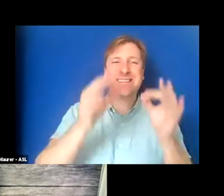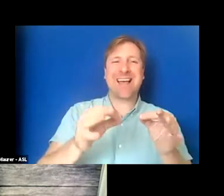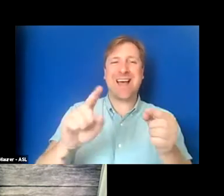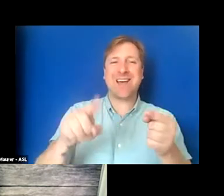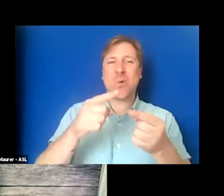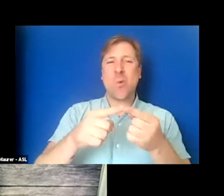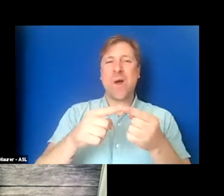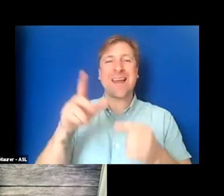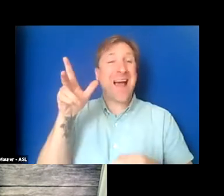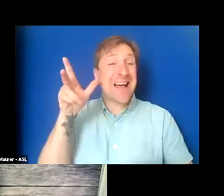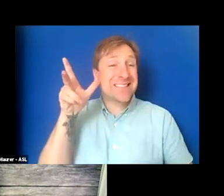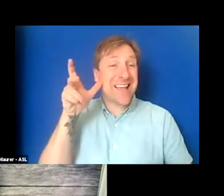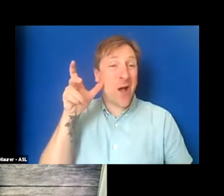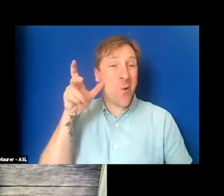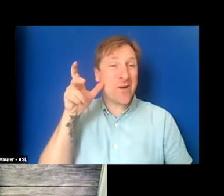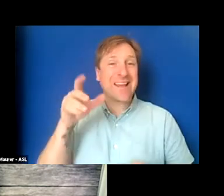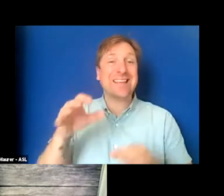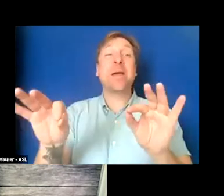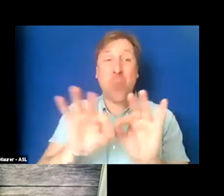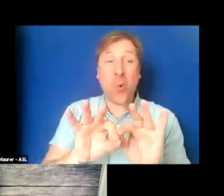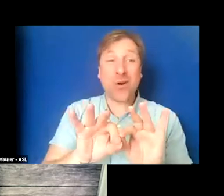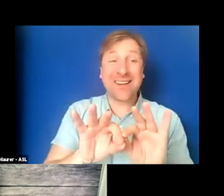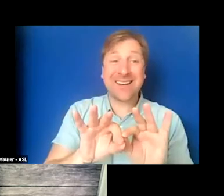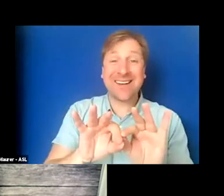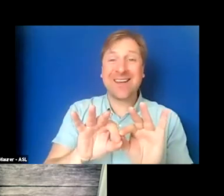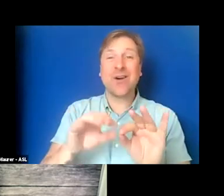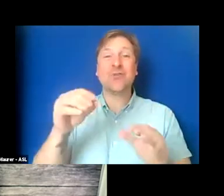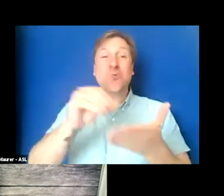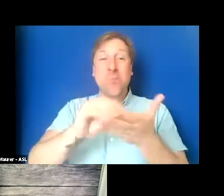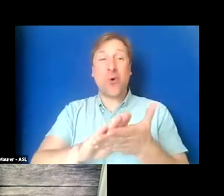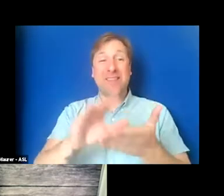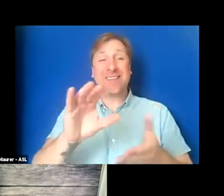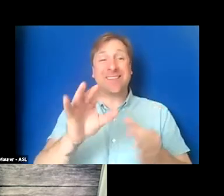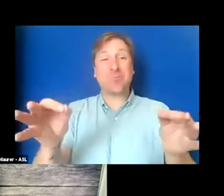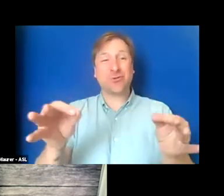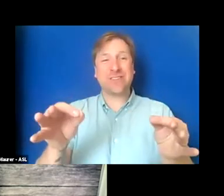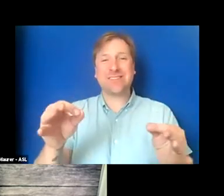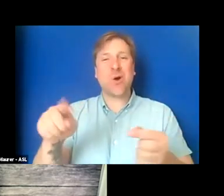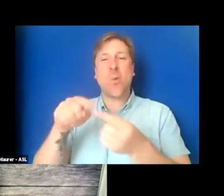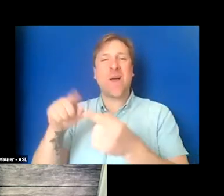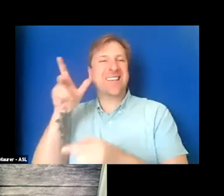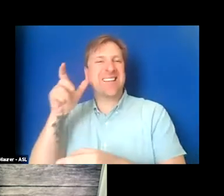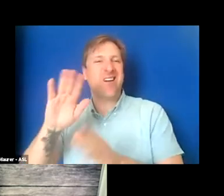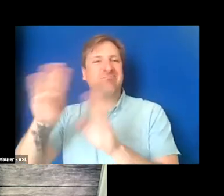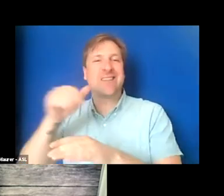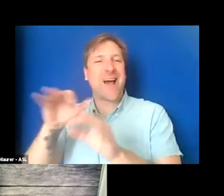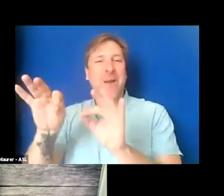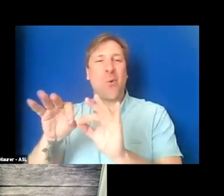when a sound is significant enough to be captioned, and when the sound is not significant enough to be captioned.